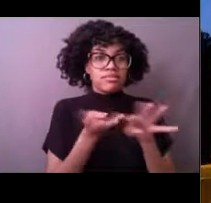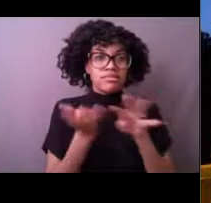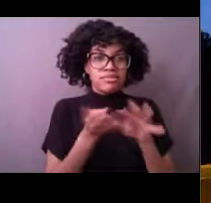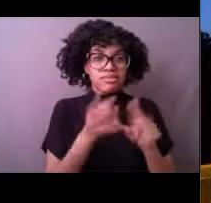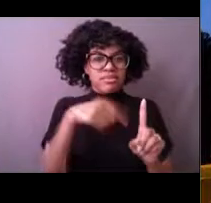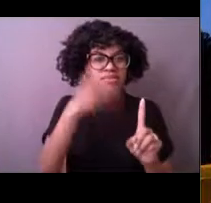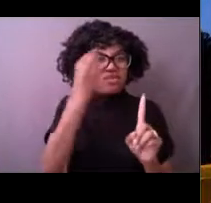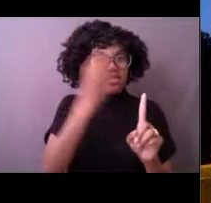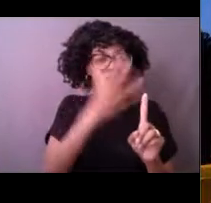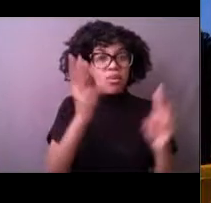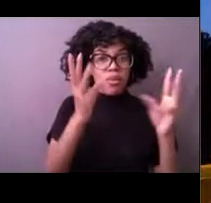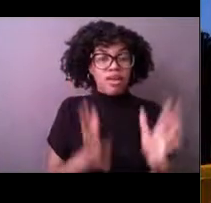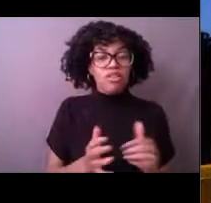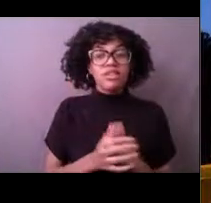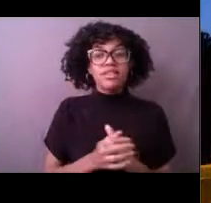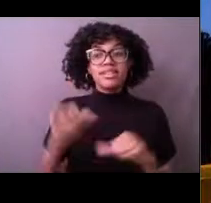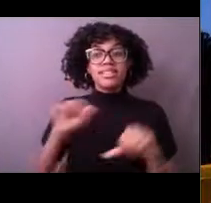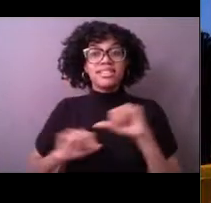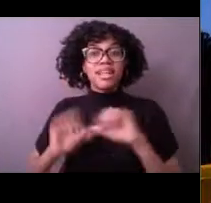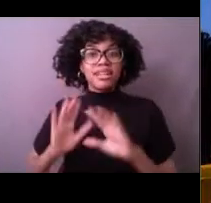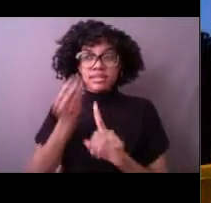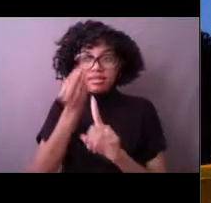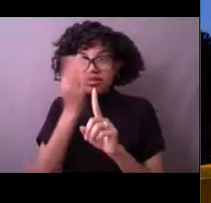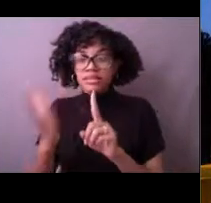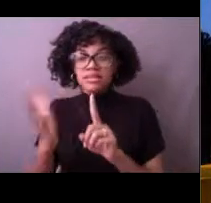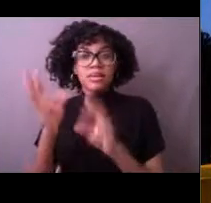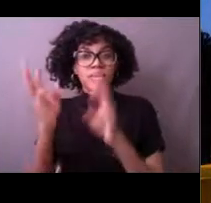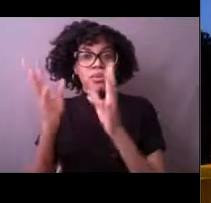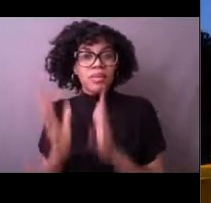Below, you can check out our website, which we'll visit later in the presentation.